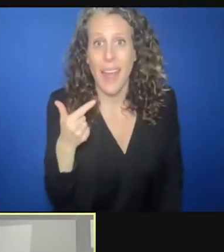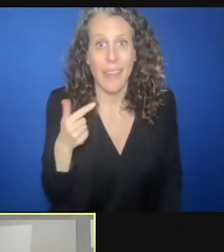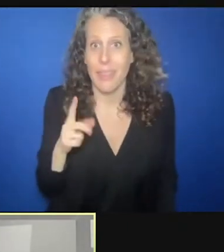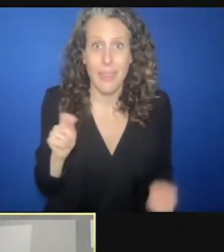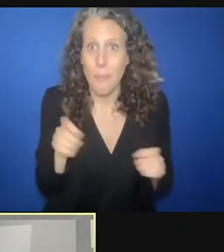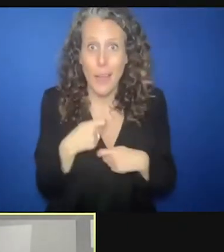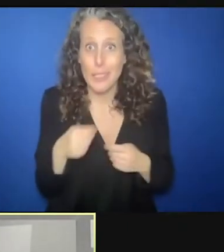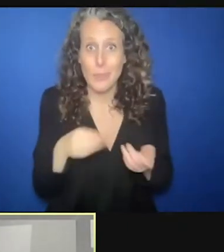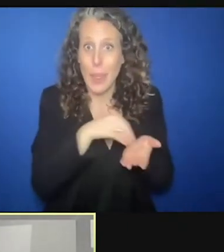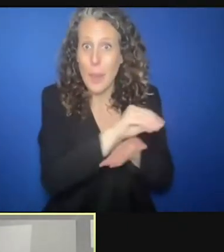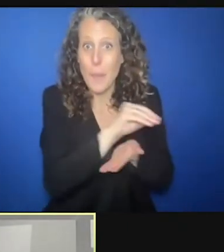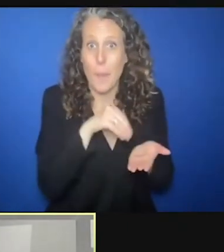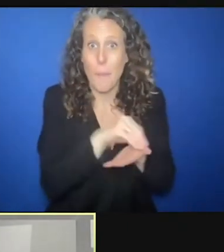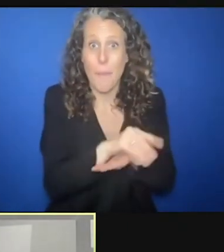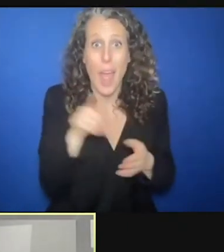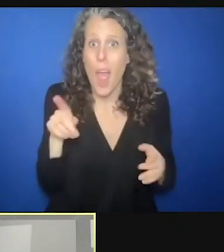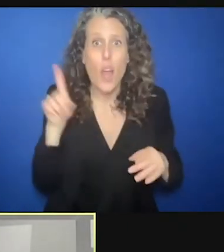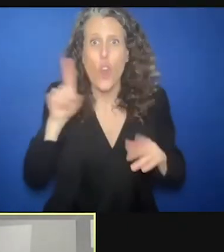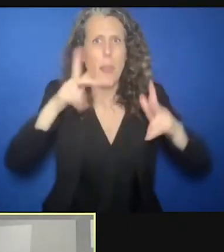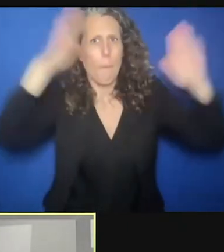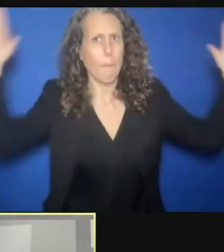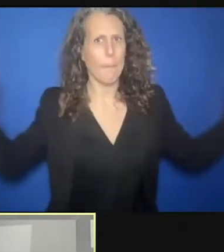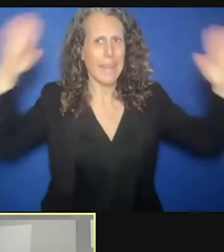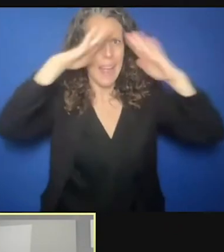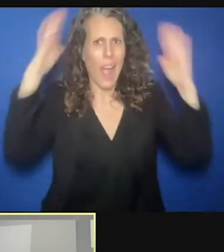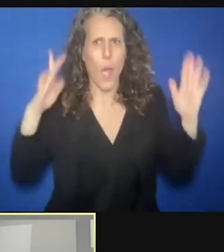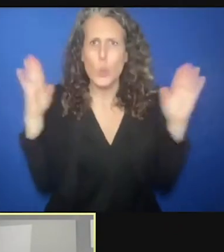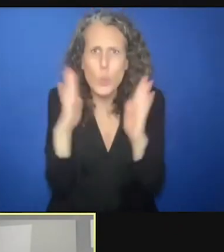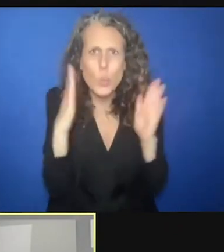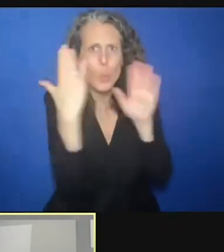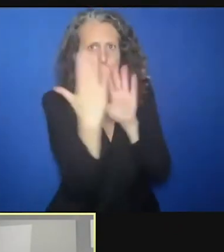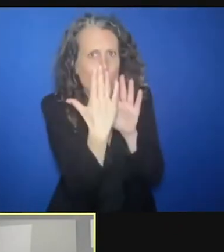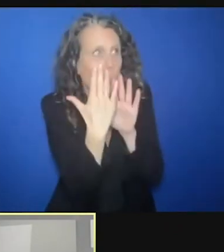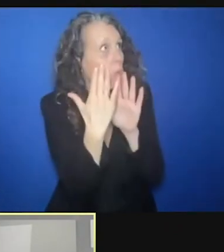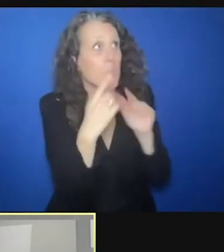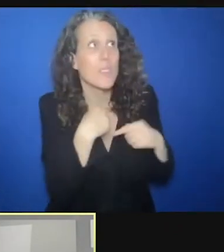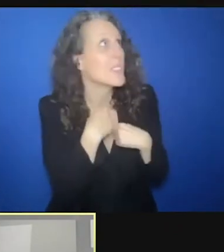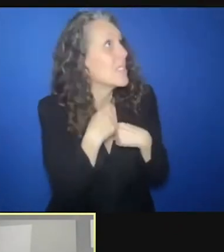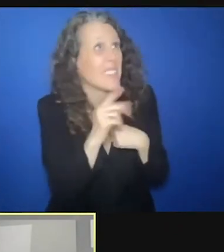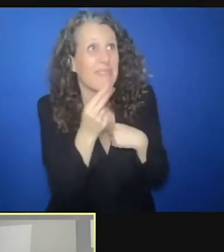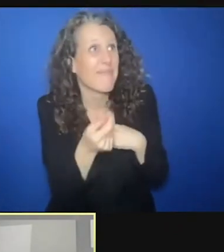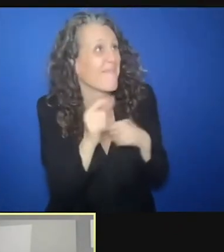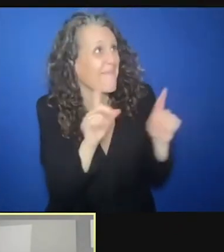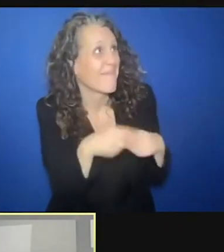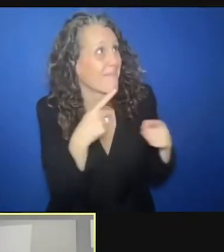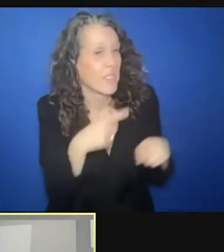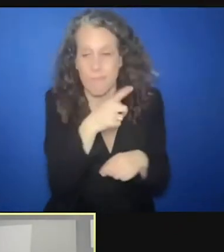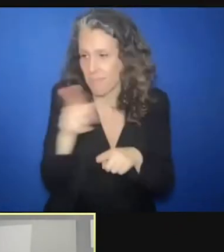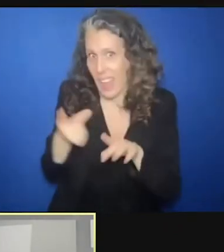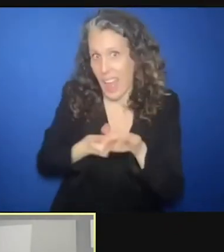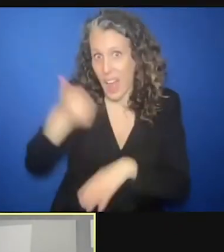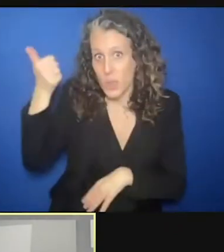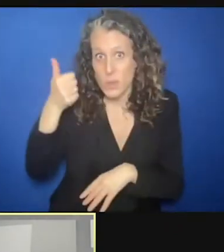for the modest dwelling. They are now without a home. They are homeless. They are also much,